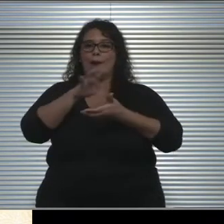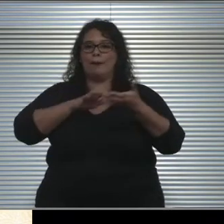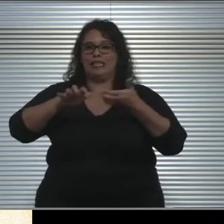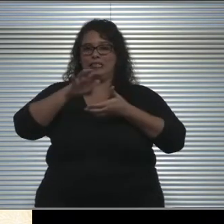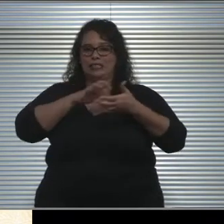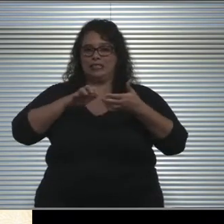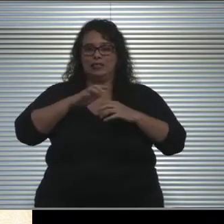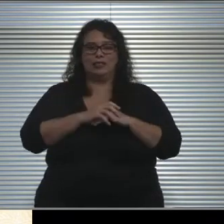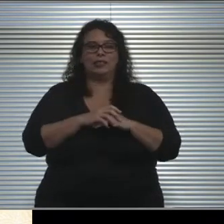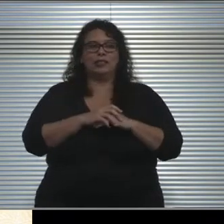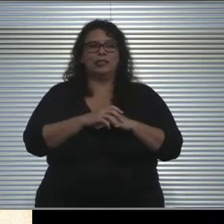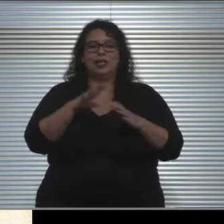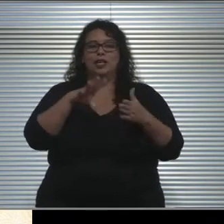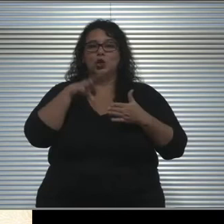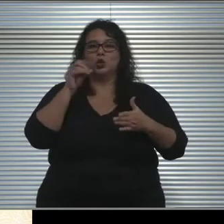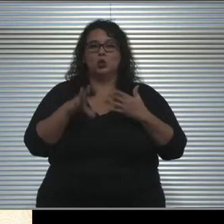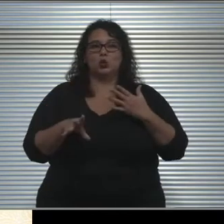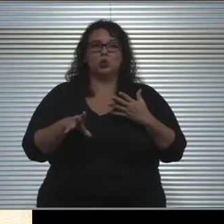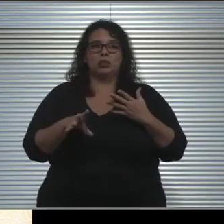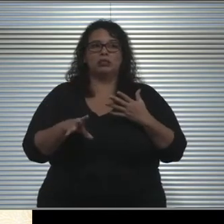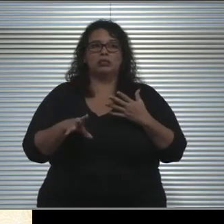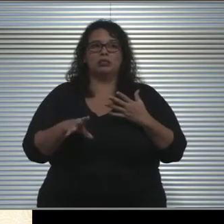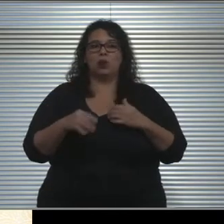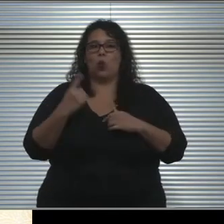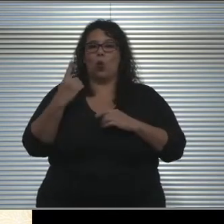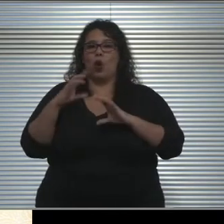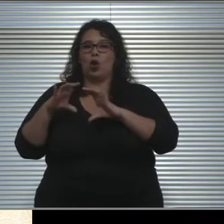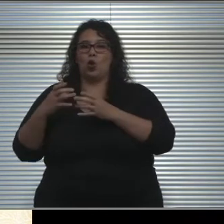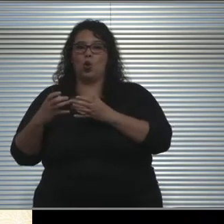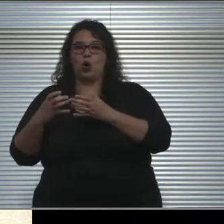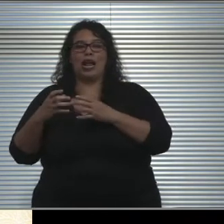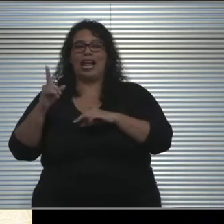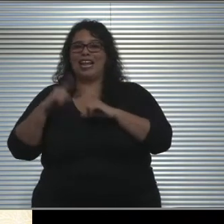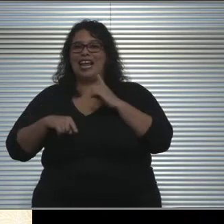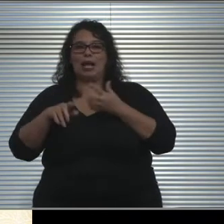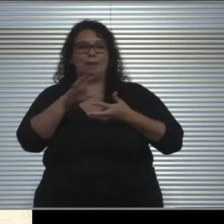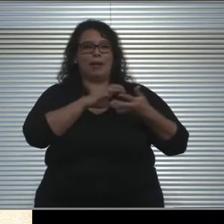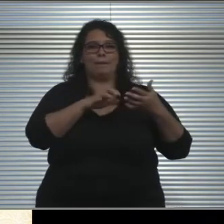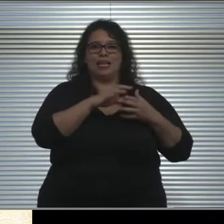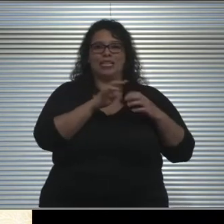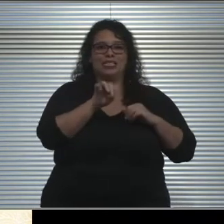So students within let's just say one cohort cannot be mixed into another cohort,